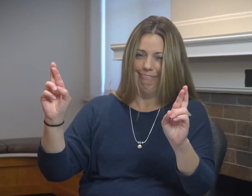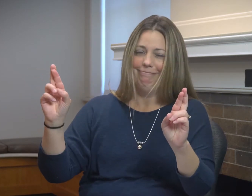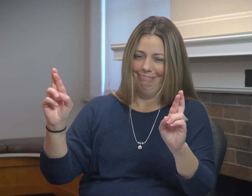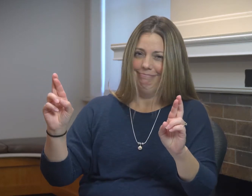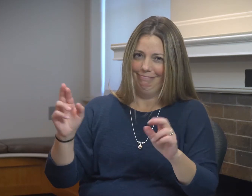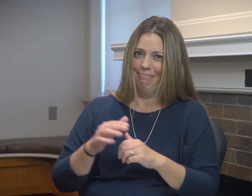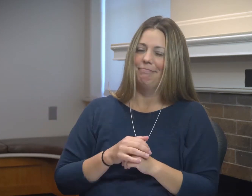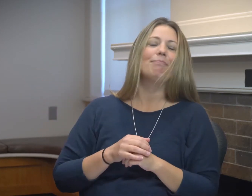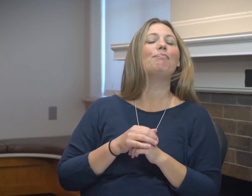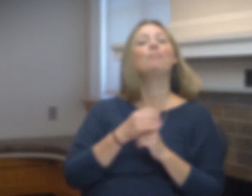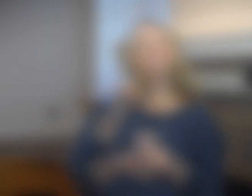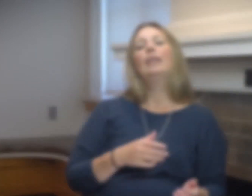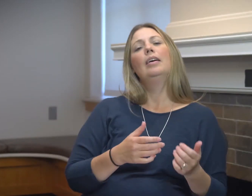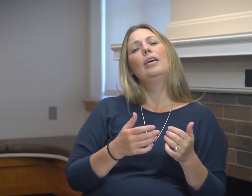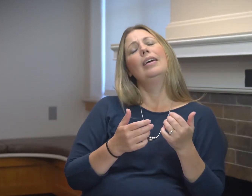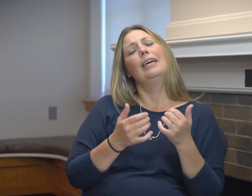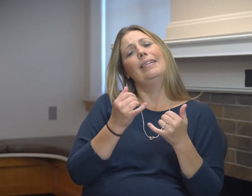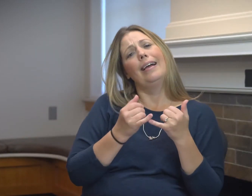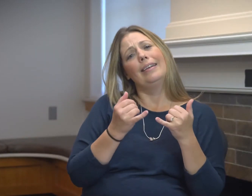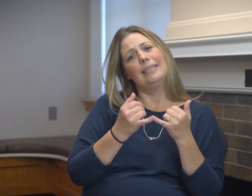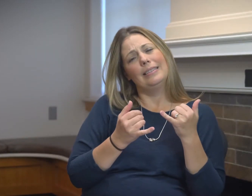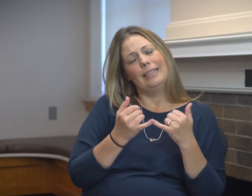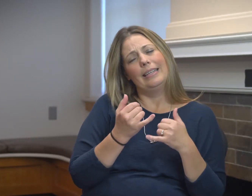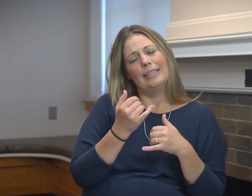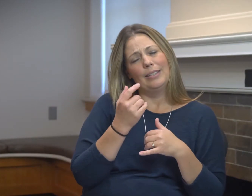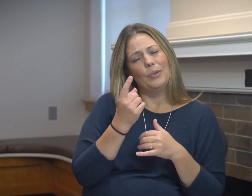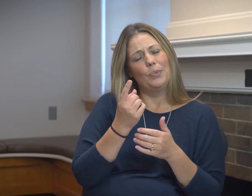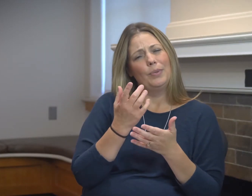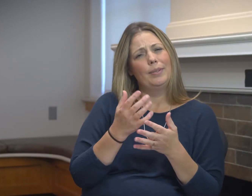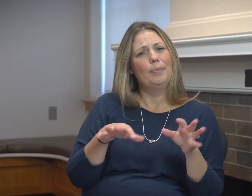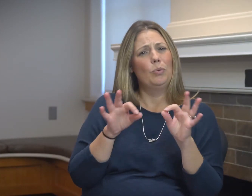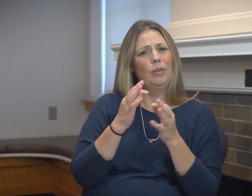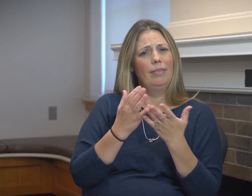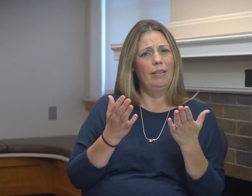I feel like we finally got our feet underneath us and are ready to move forward.